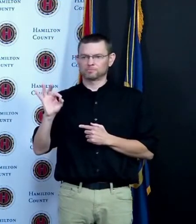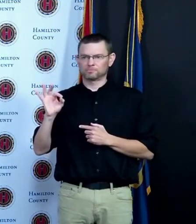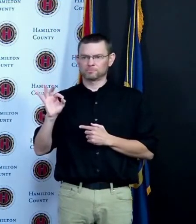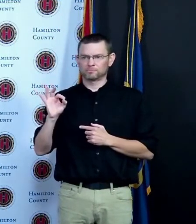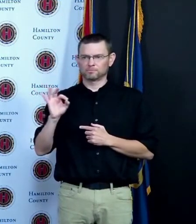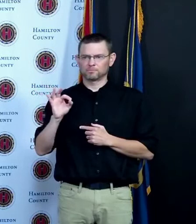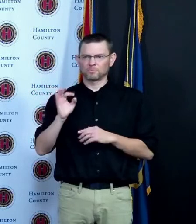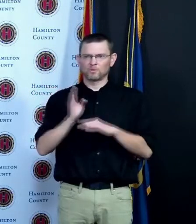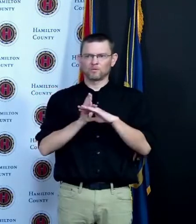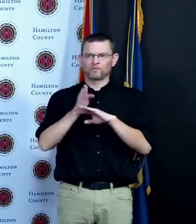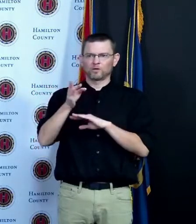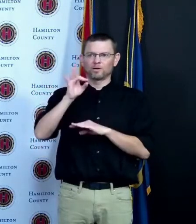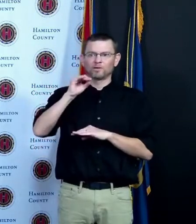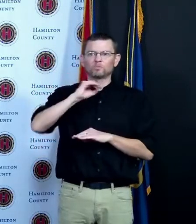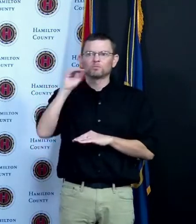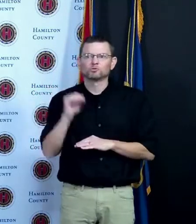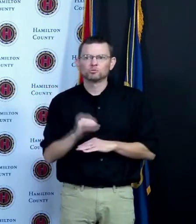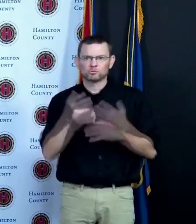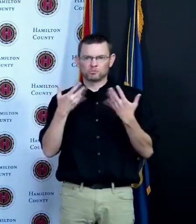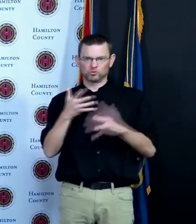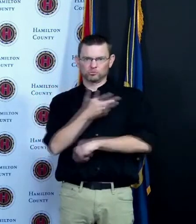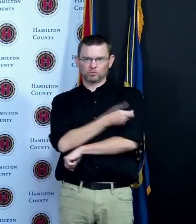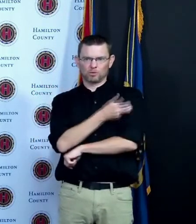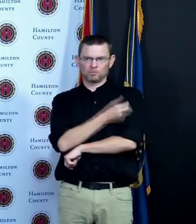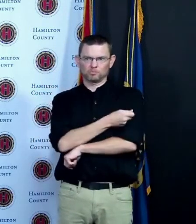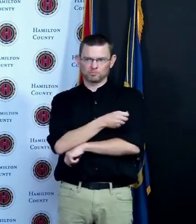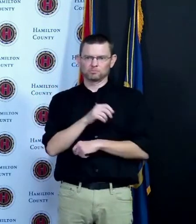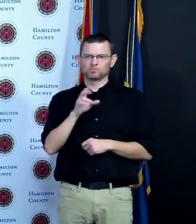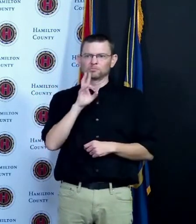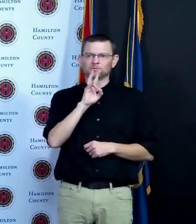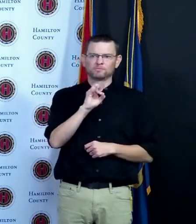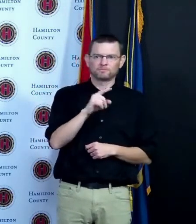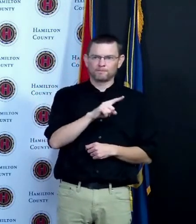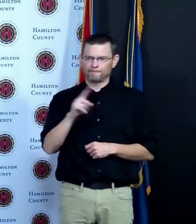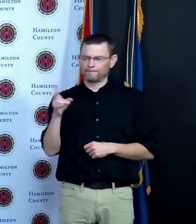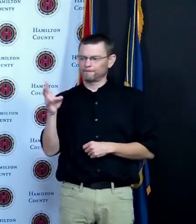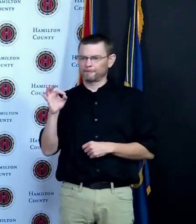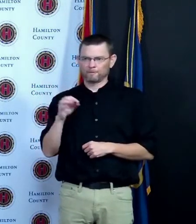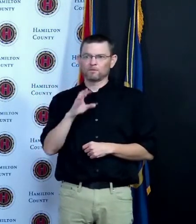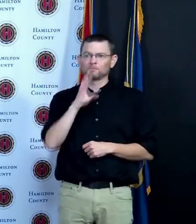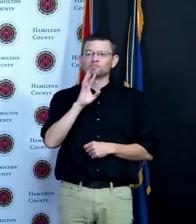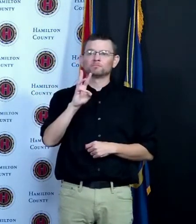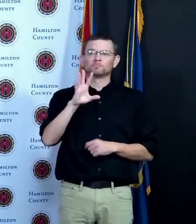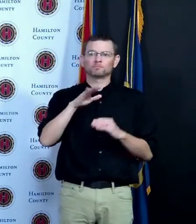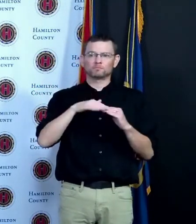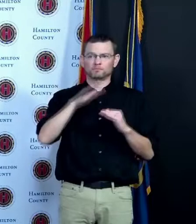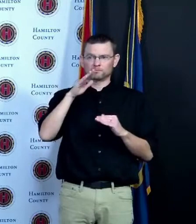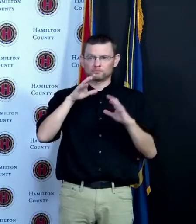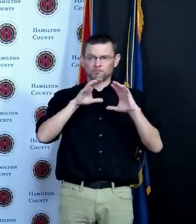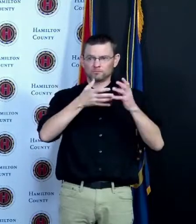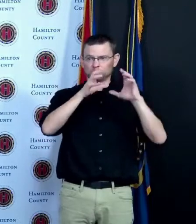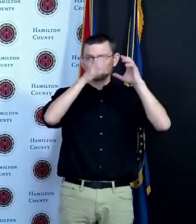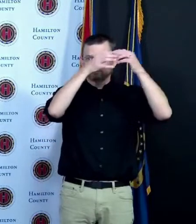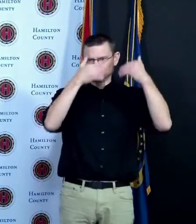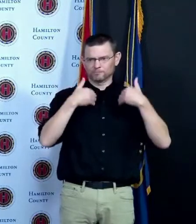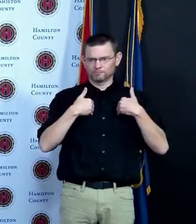several individuals or several of the age groups over 65 are very very close to 80 percent already sorry